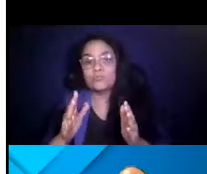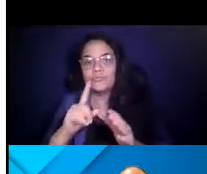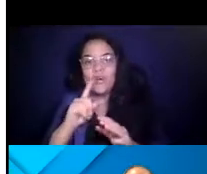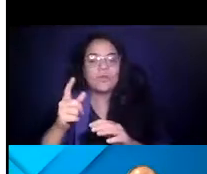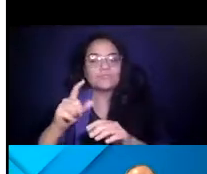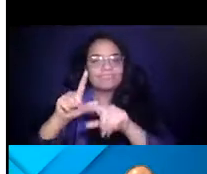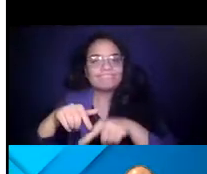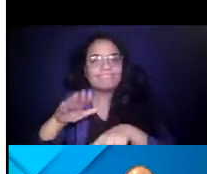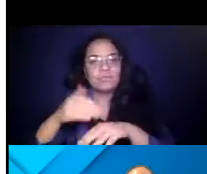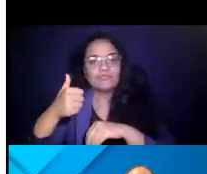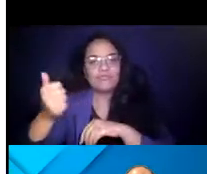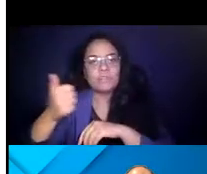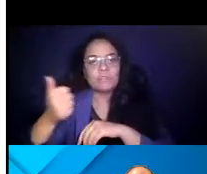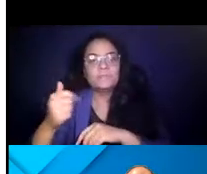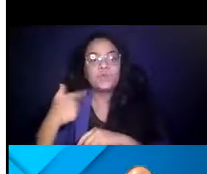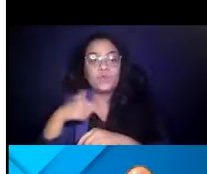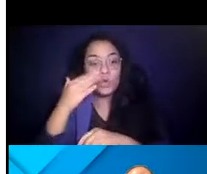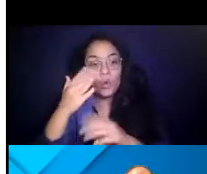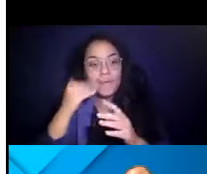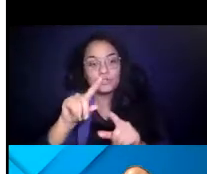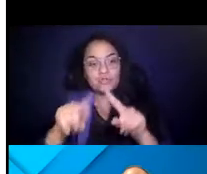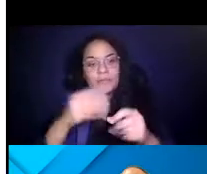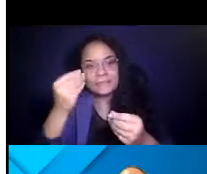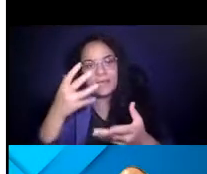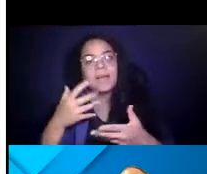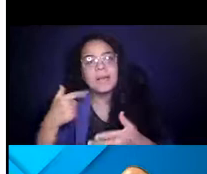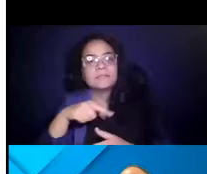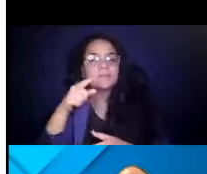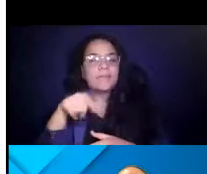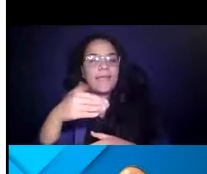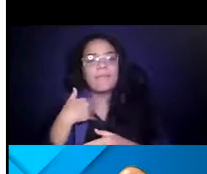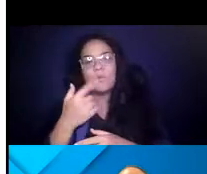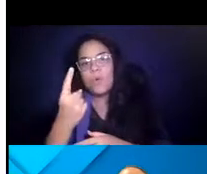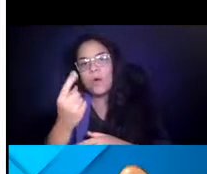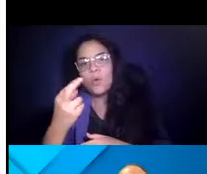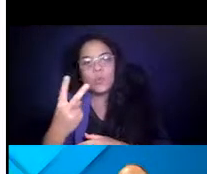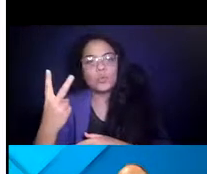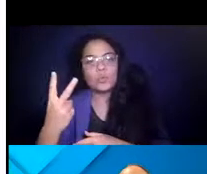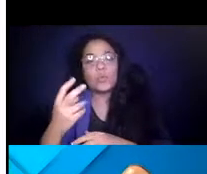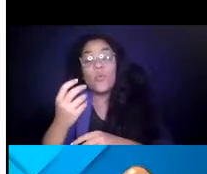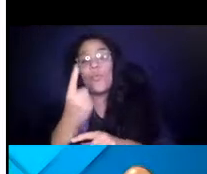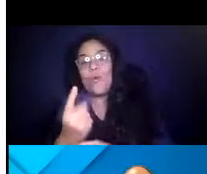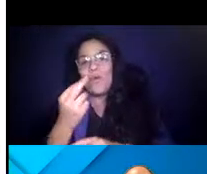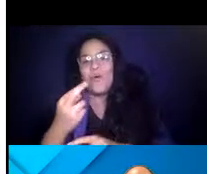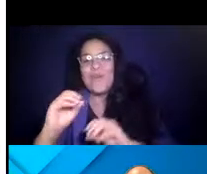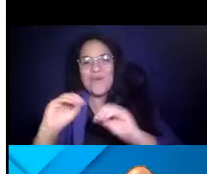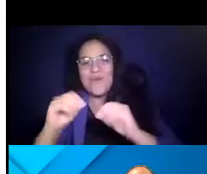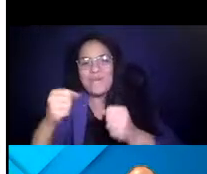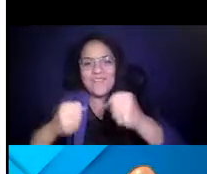14:47:28 We know this because through our surveys, they tell us they have either 1 or 0 vehicles within their household.